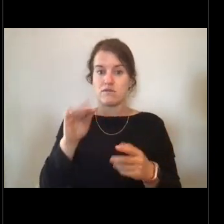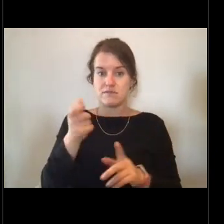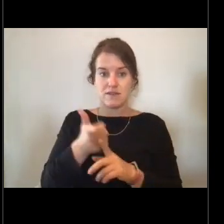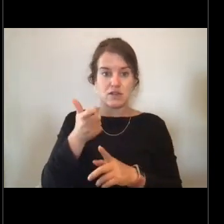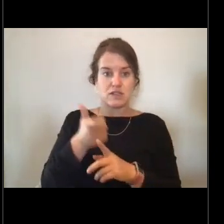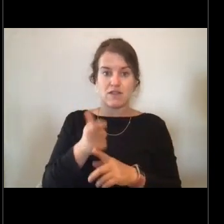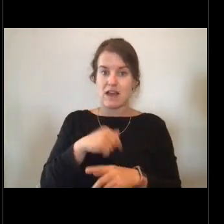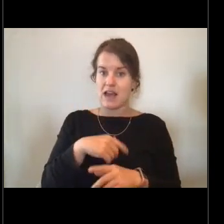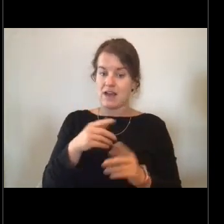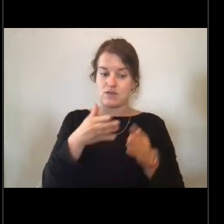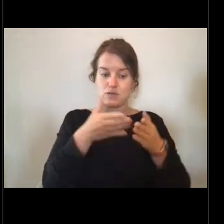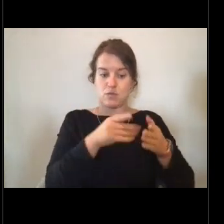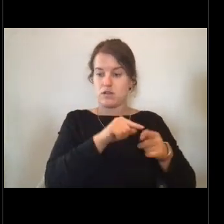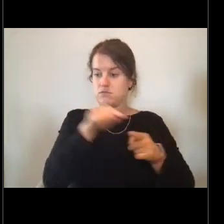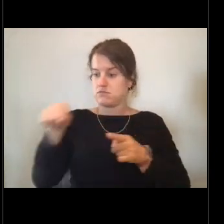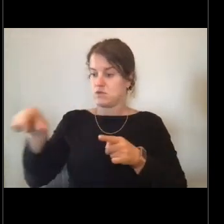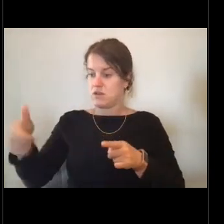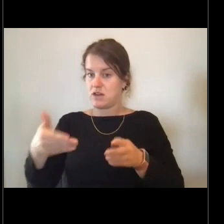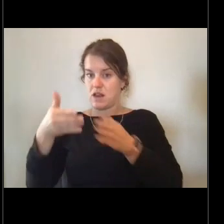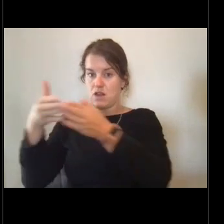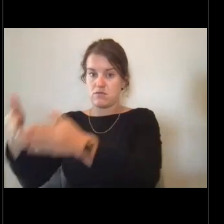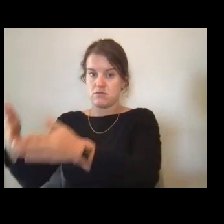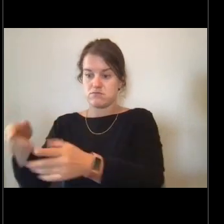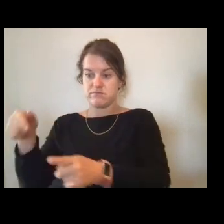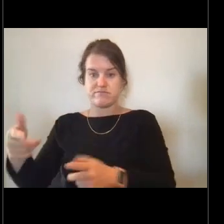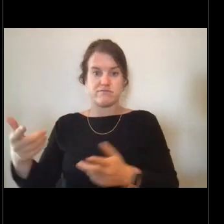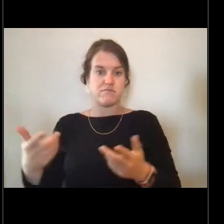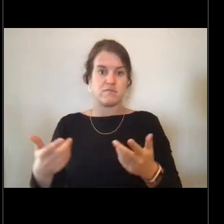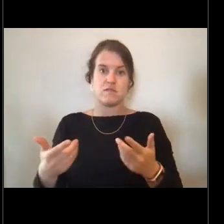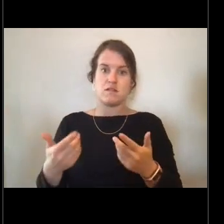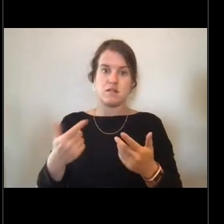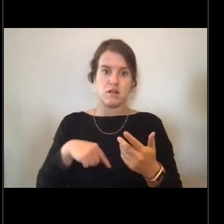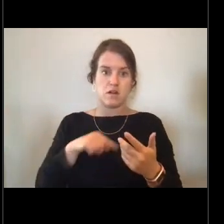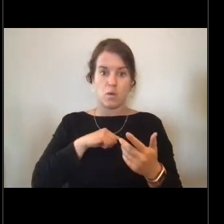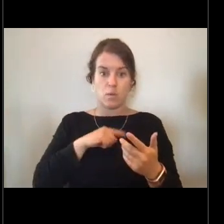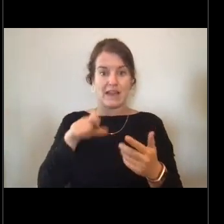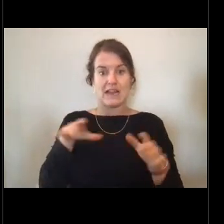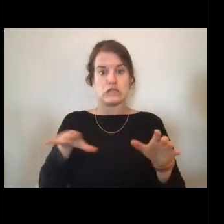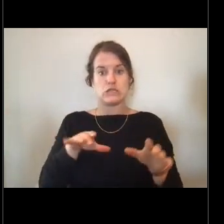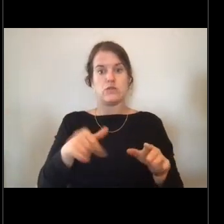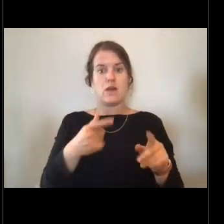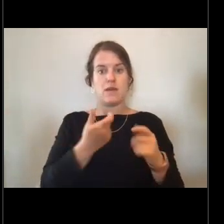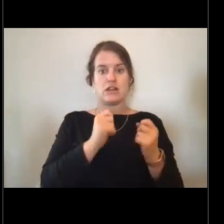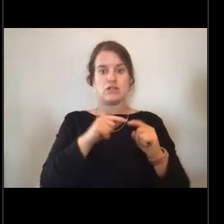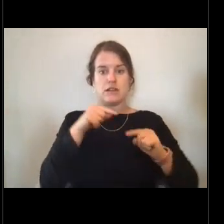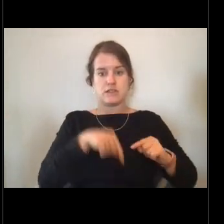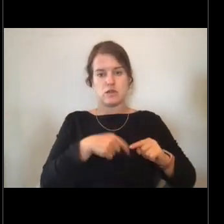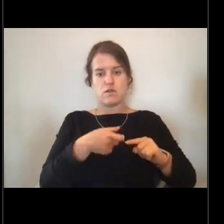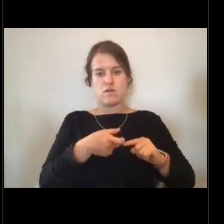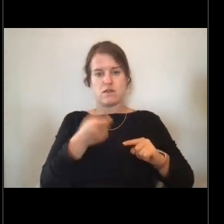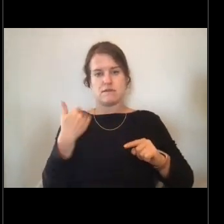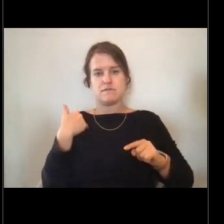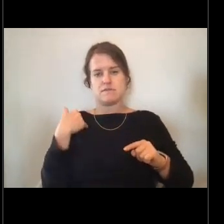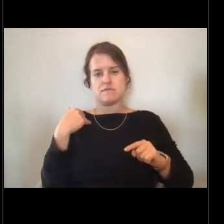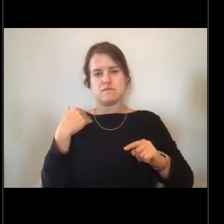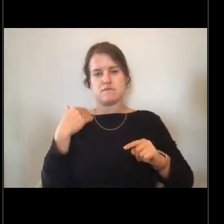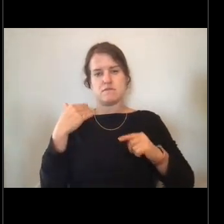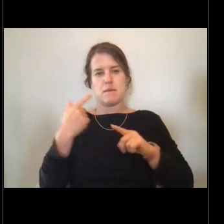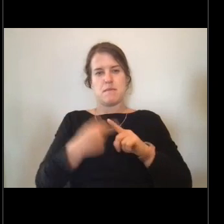from point A to point B like we needed to do in this case. So this was from last September